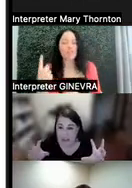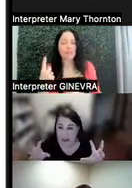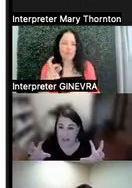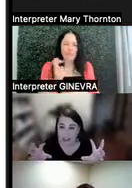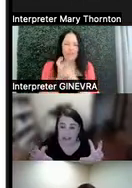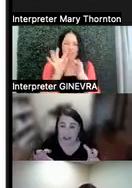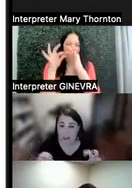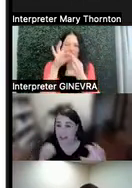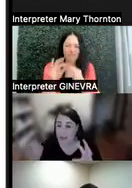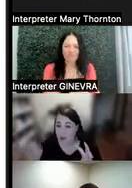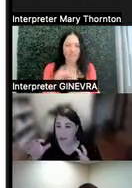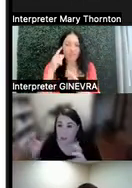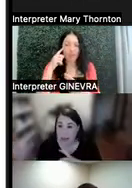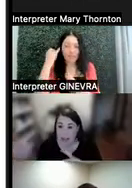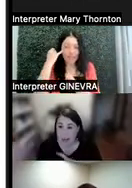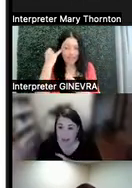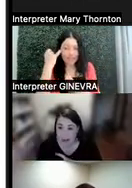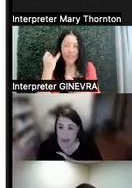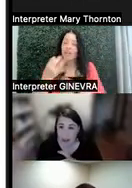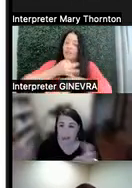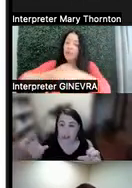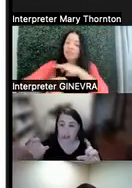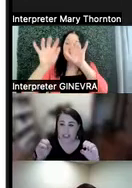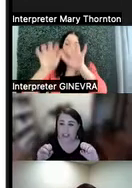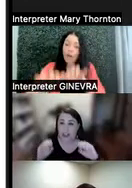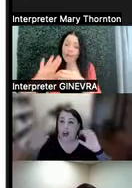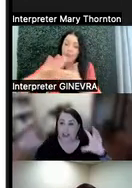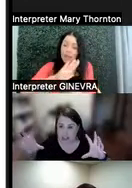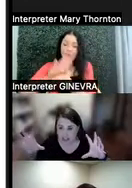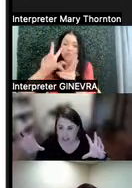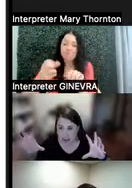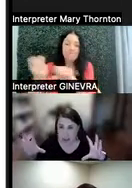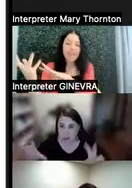benefit from-- as opposed to writing a paper, turning in a concept map, where we